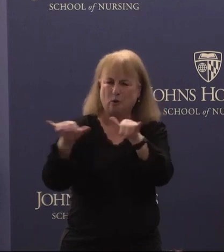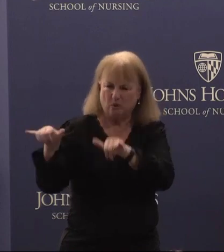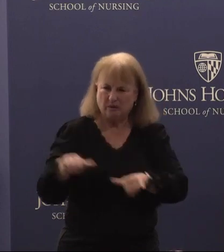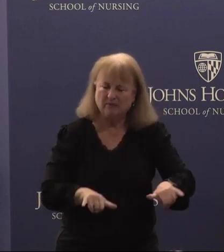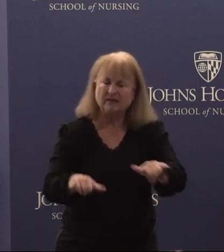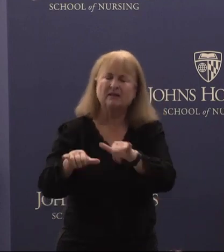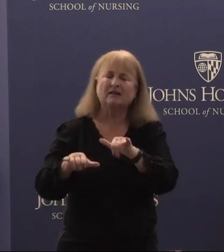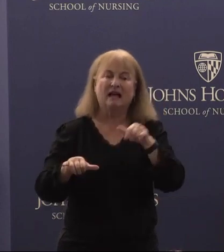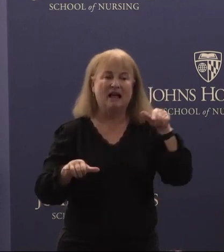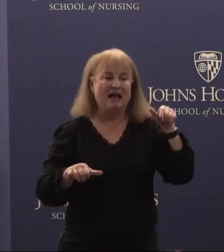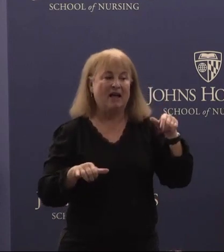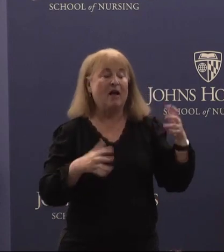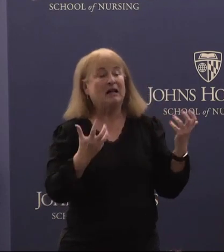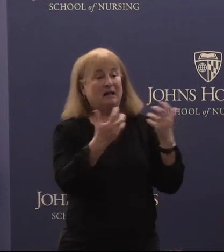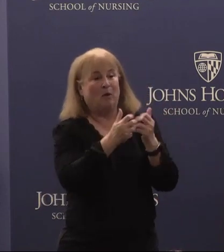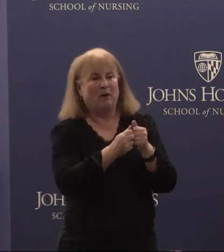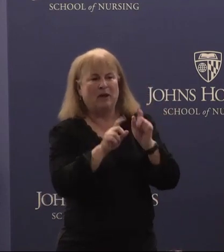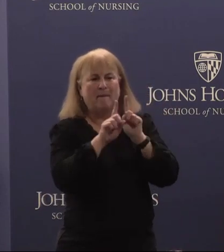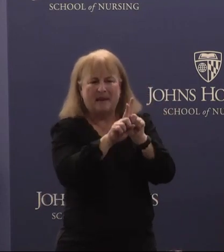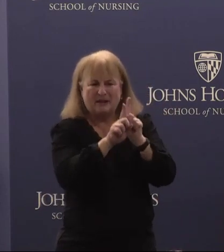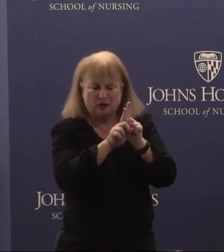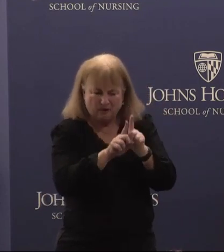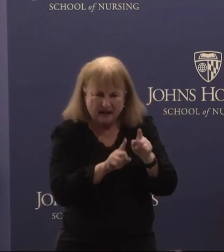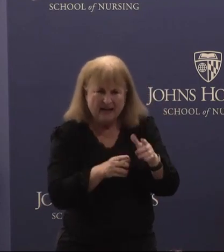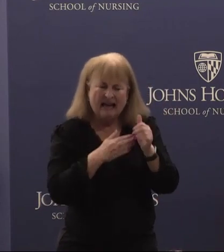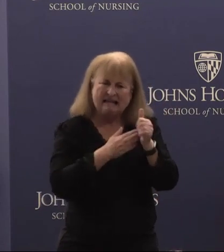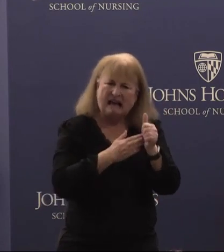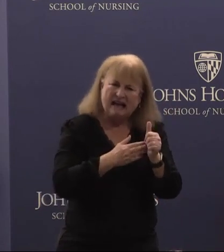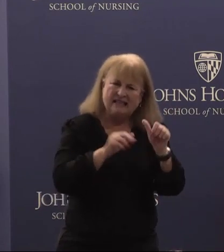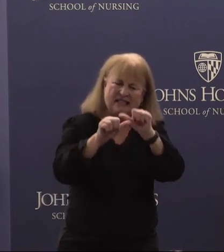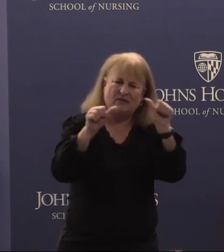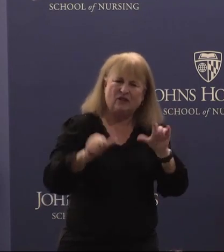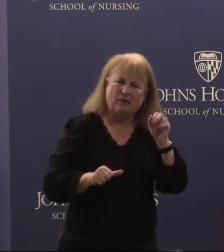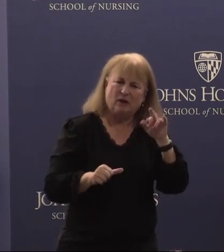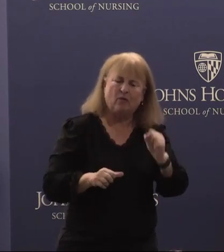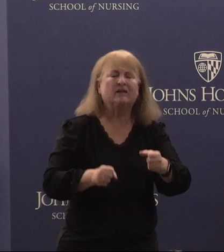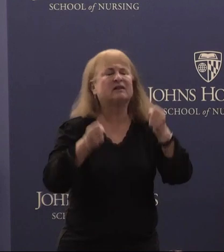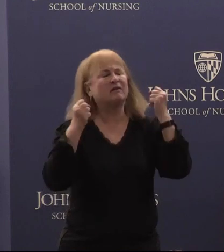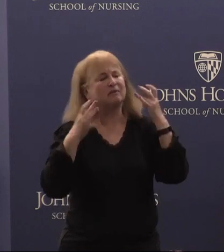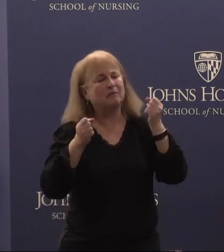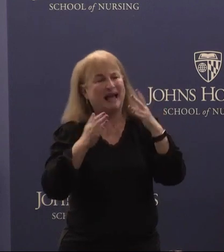This coupled with her mentorship and guidance have shaped the careers of countless students